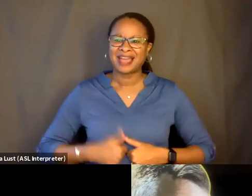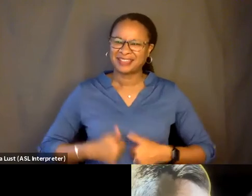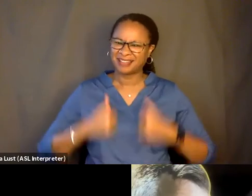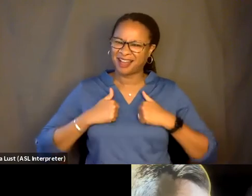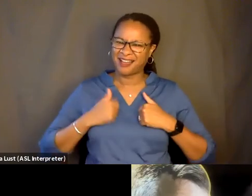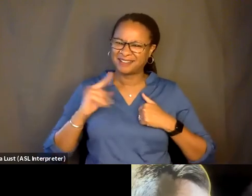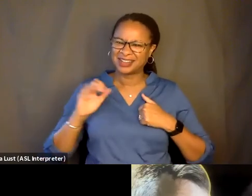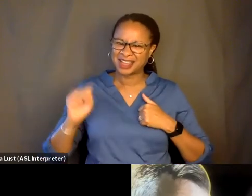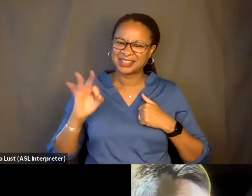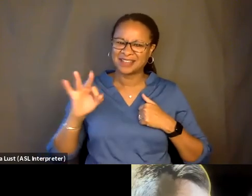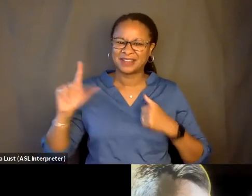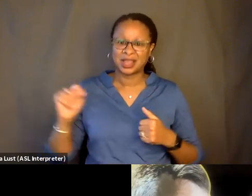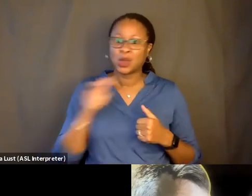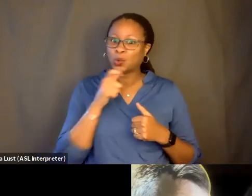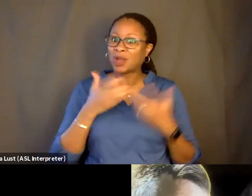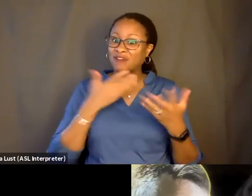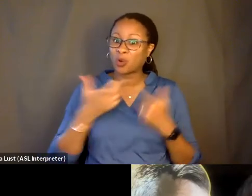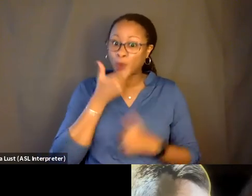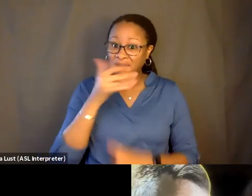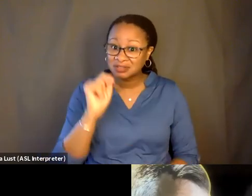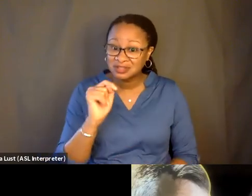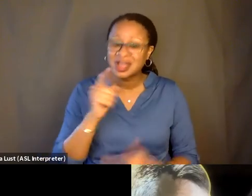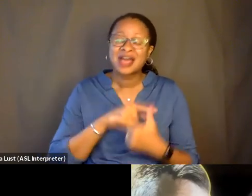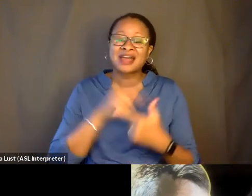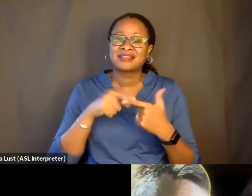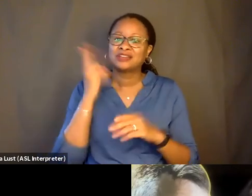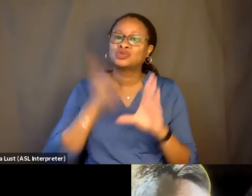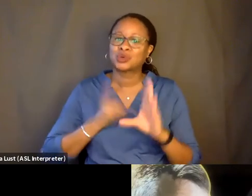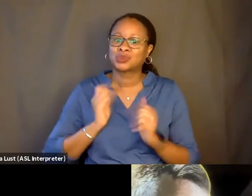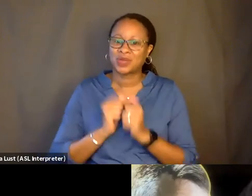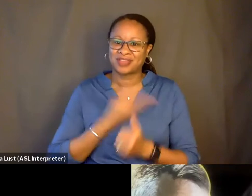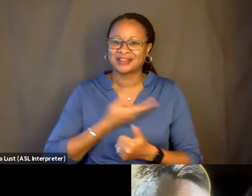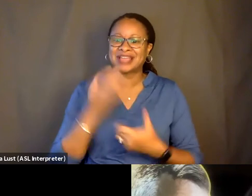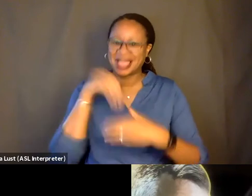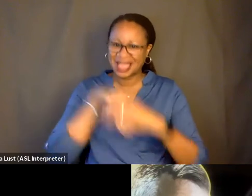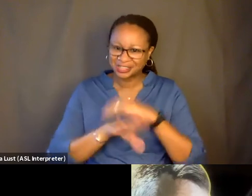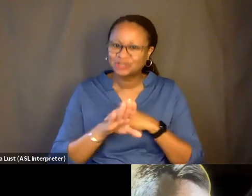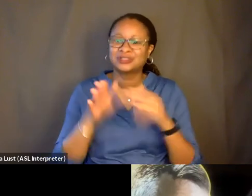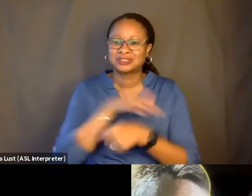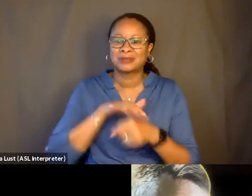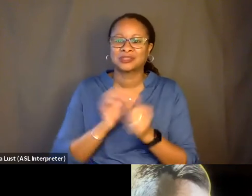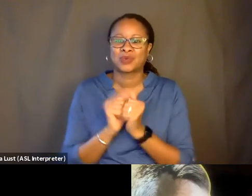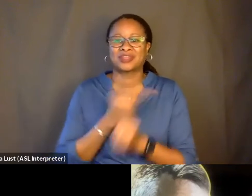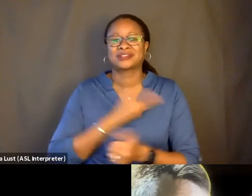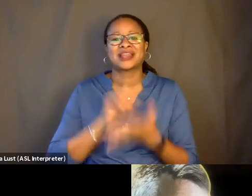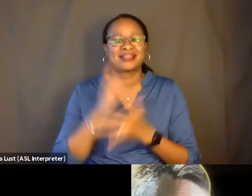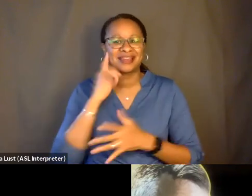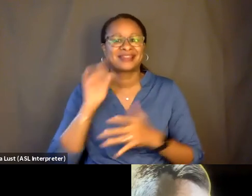so whoever watches this then joins with us, enters in this space with us. And I think that's alive even though we're